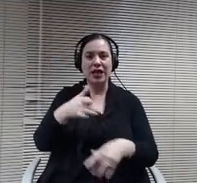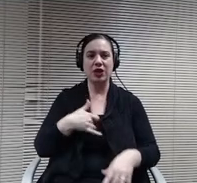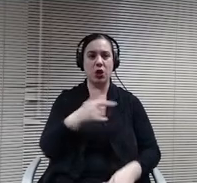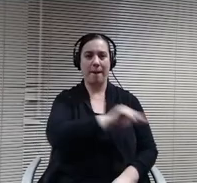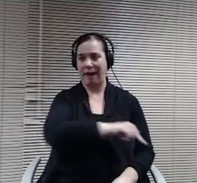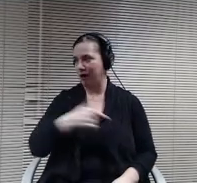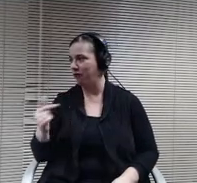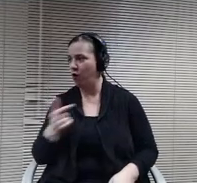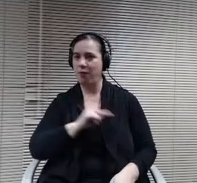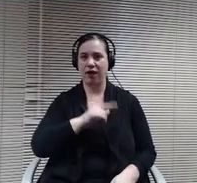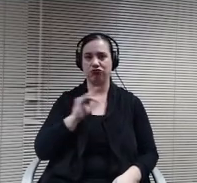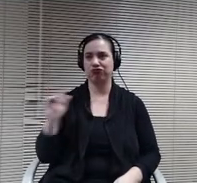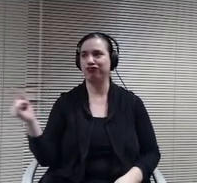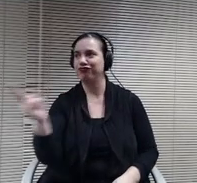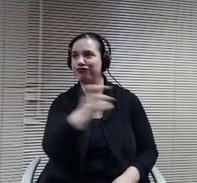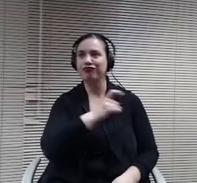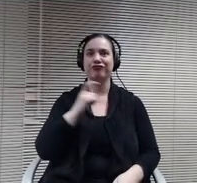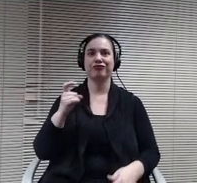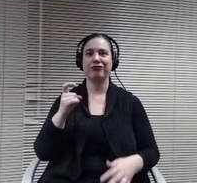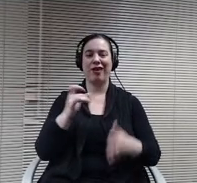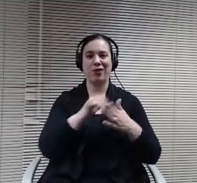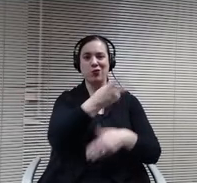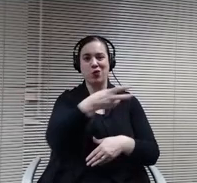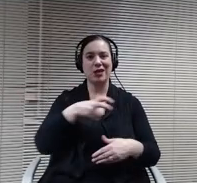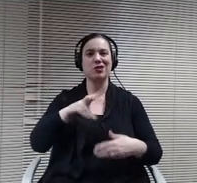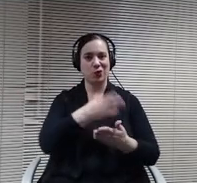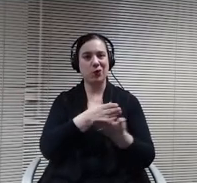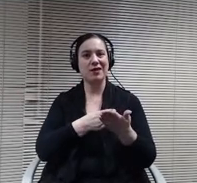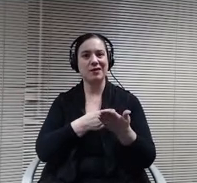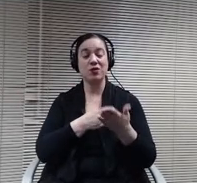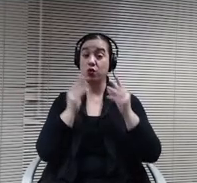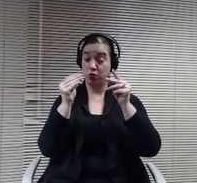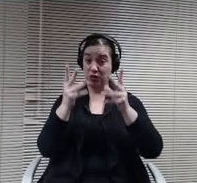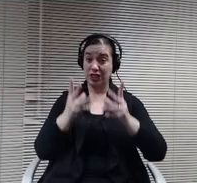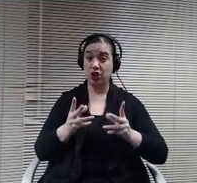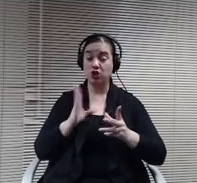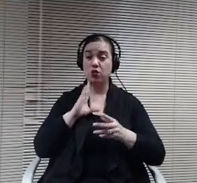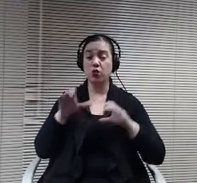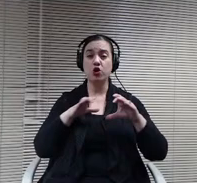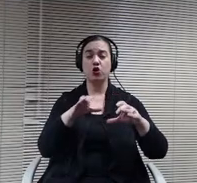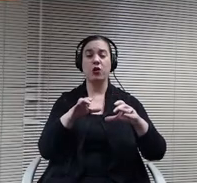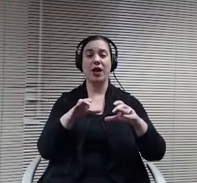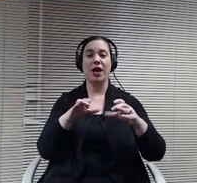Do some of those transition pieces so teachers do things like breakout rooms or office hours where they open up a